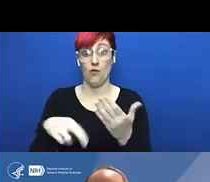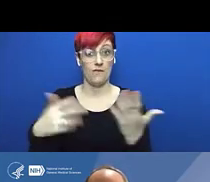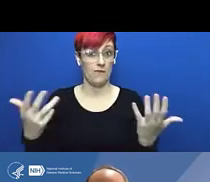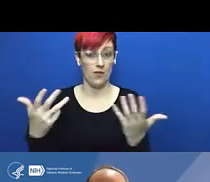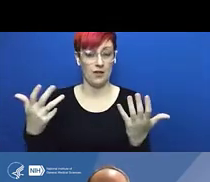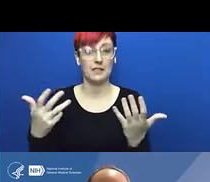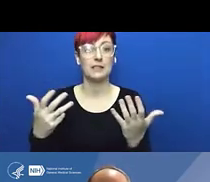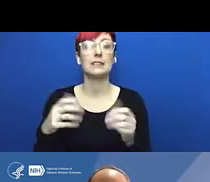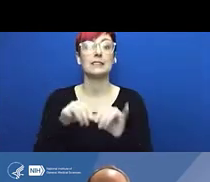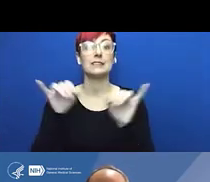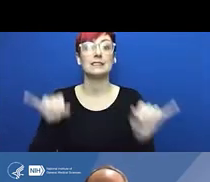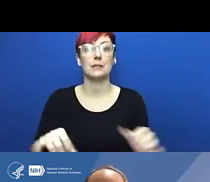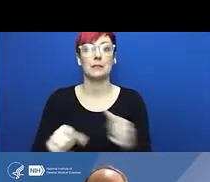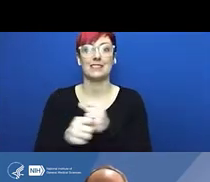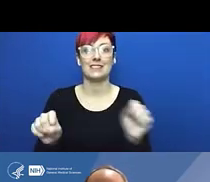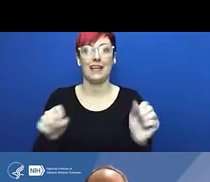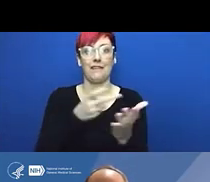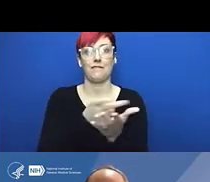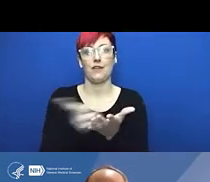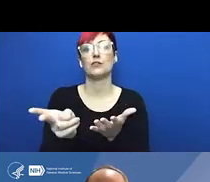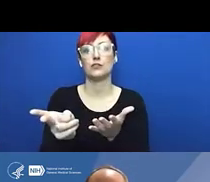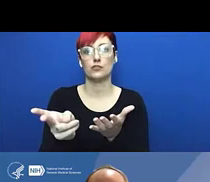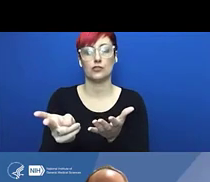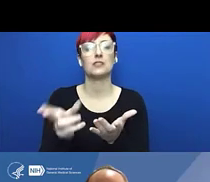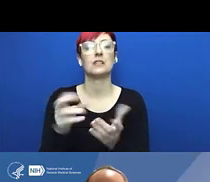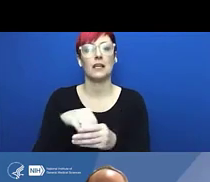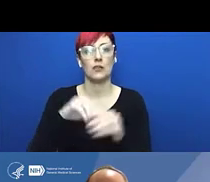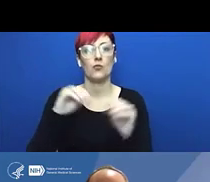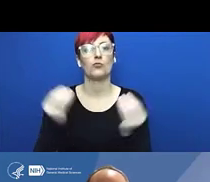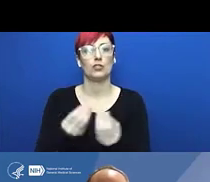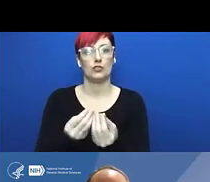who became a technician in a lab at UCLA in a chemistry lab, at UCLA,